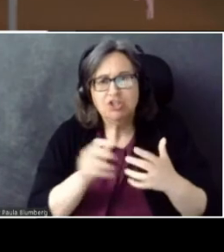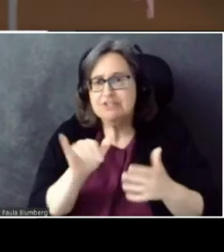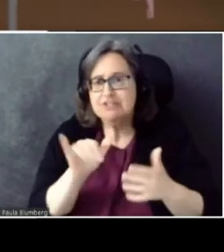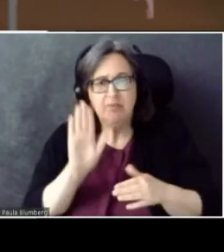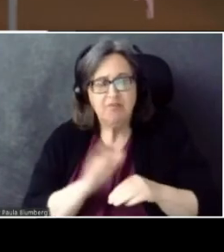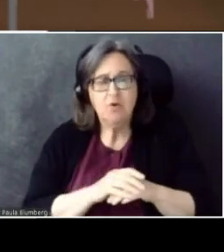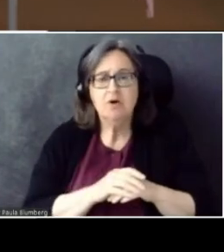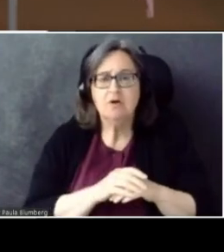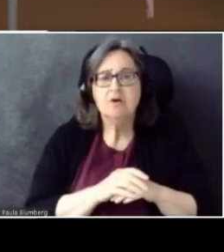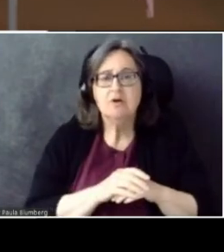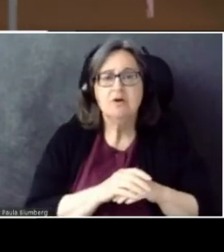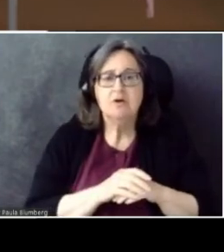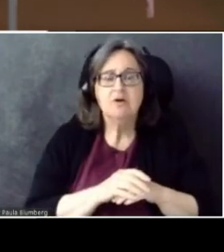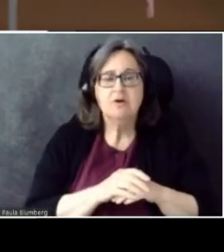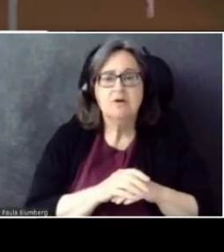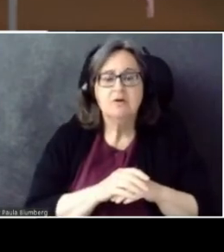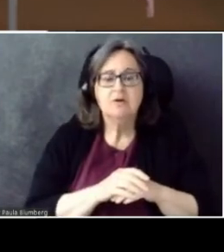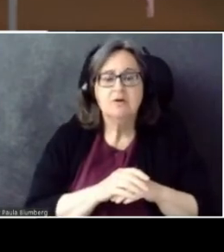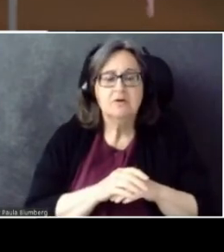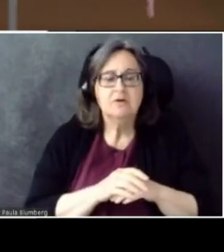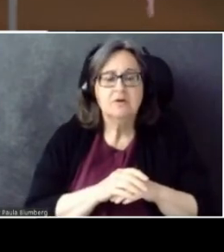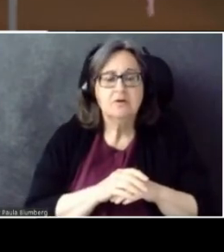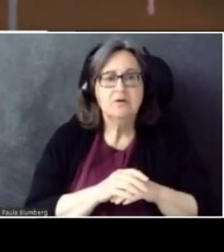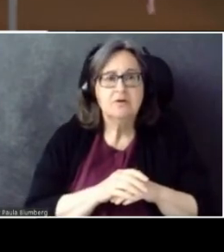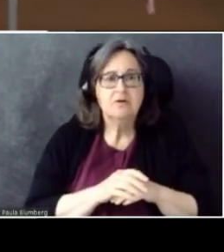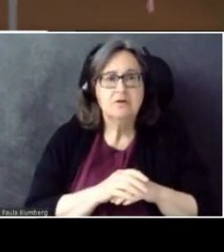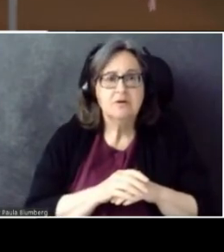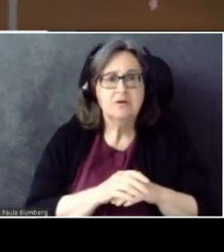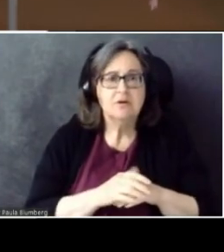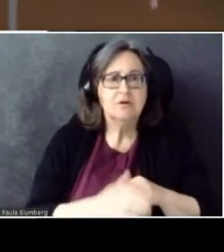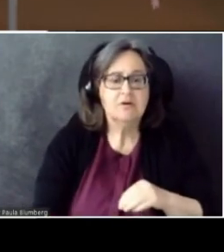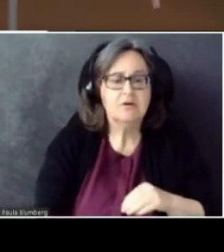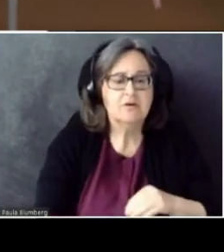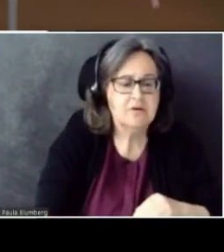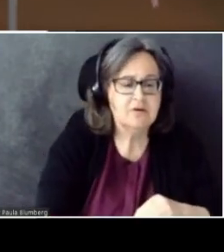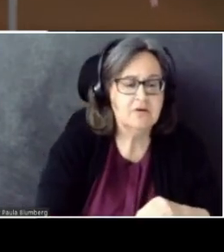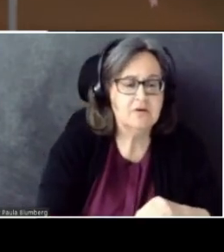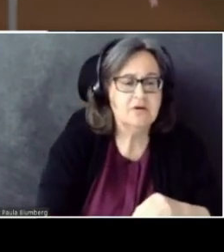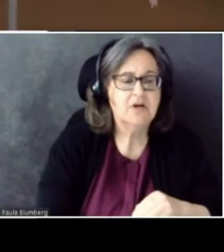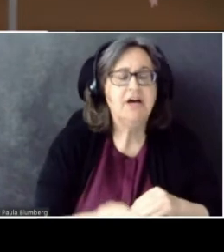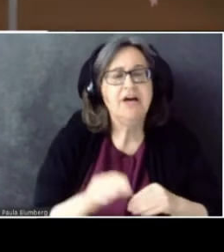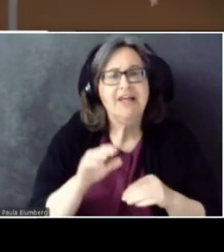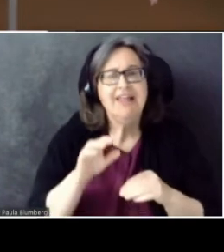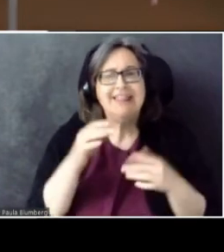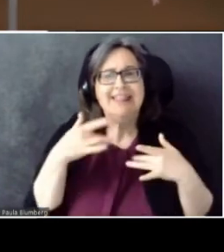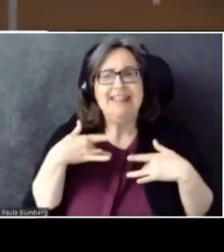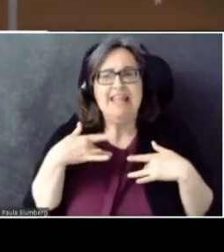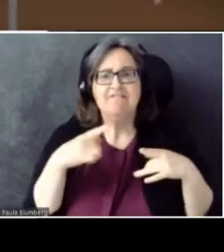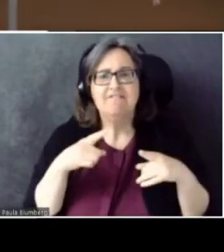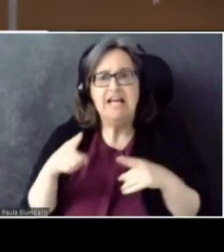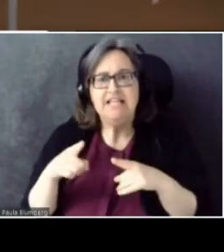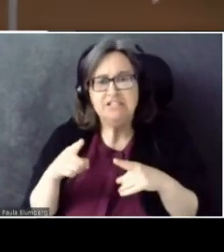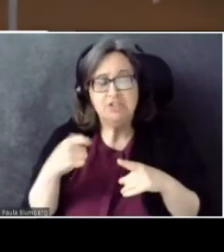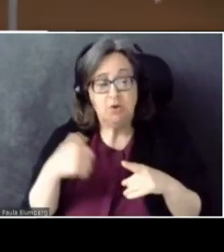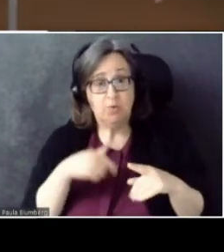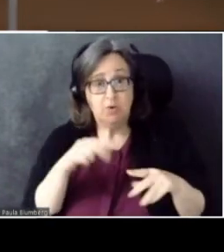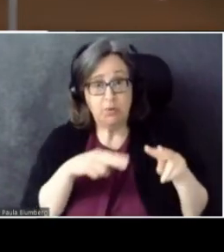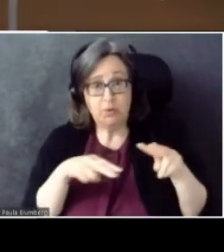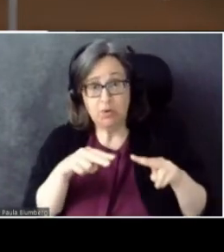And the events that we looked at, those recognizing and recognized events, the canceled events,